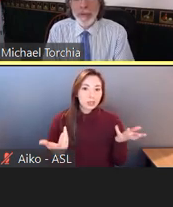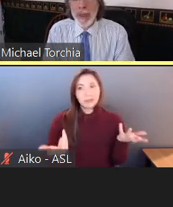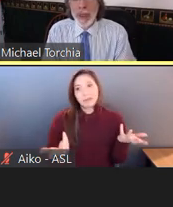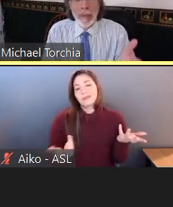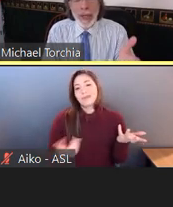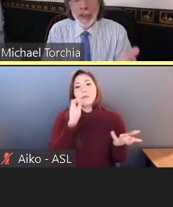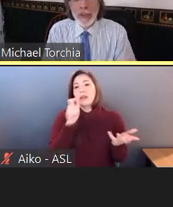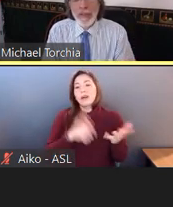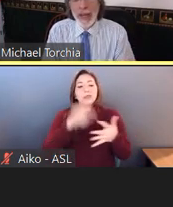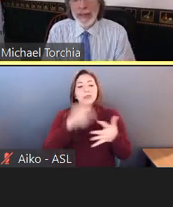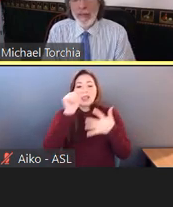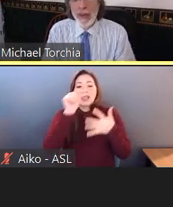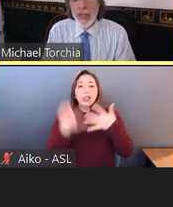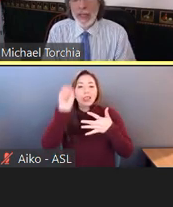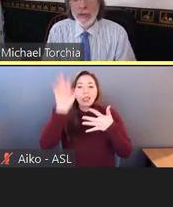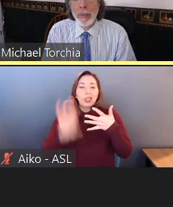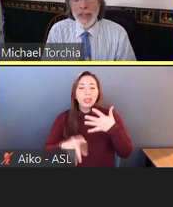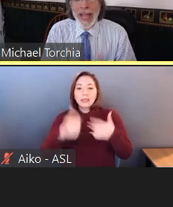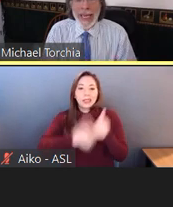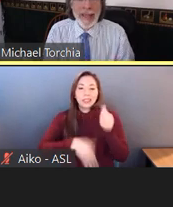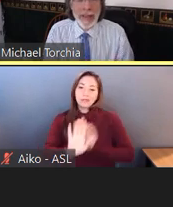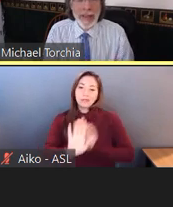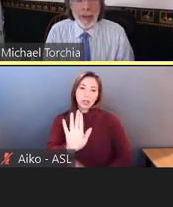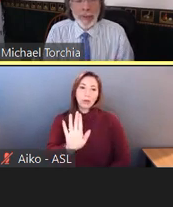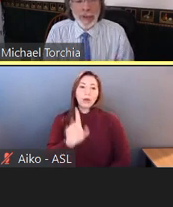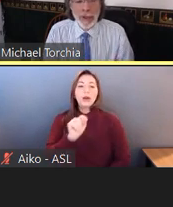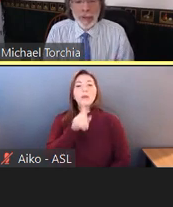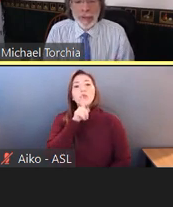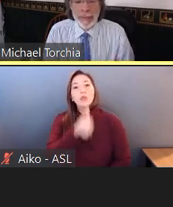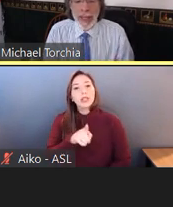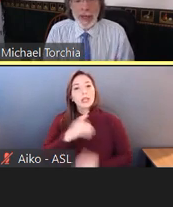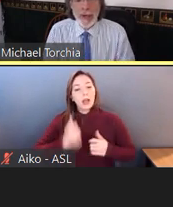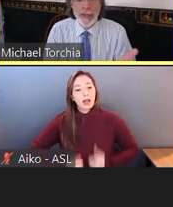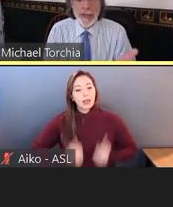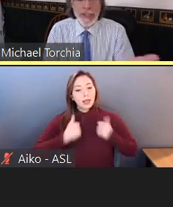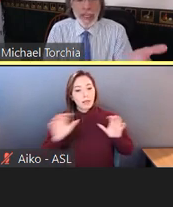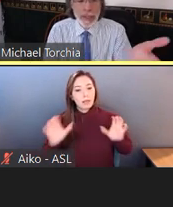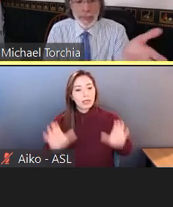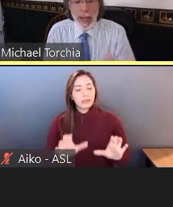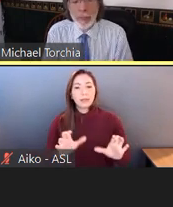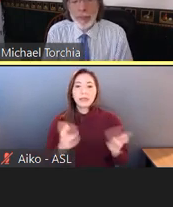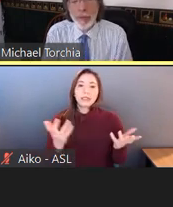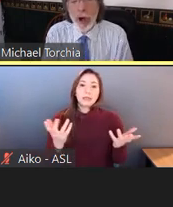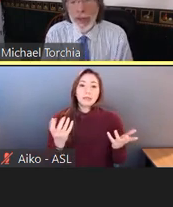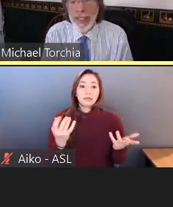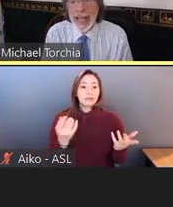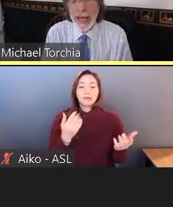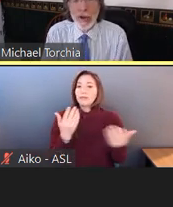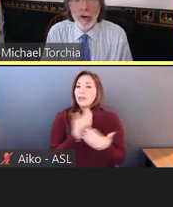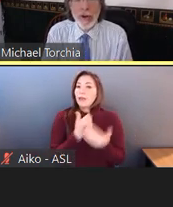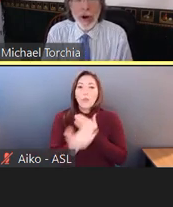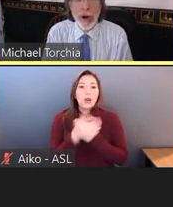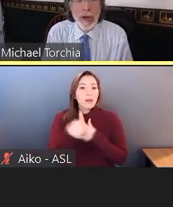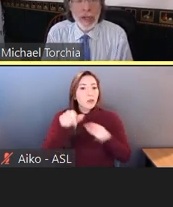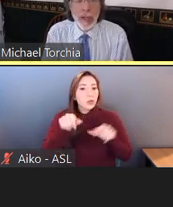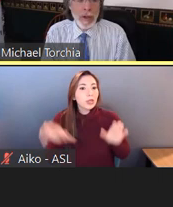A major life activity is almost anything that people do. And you can see how broad these categories are--